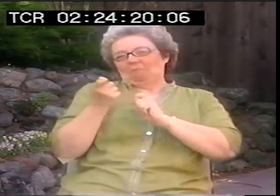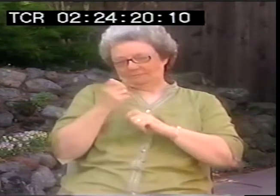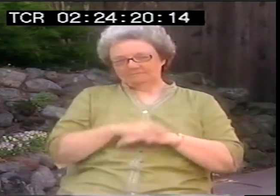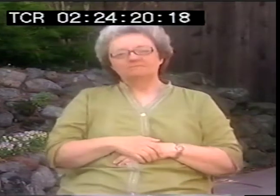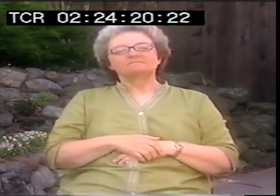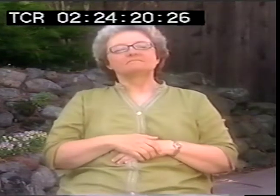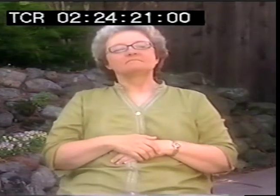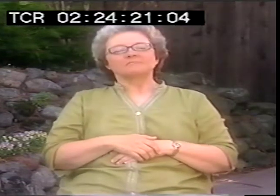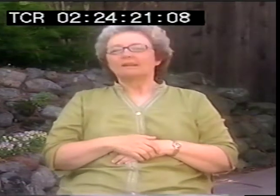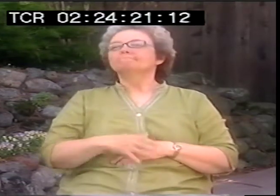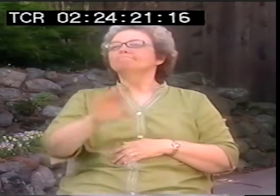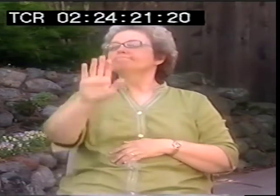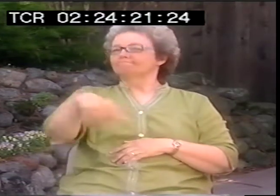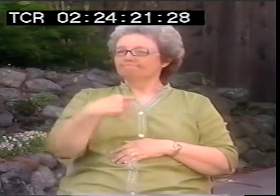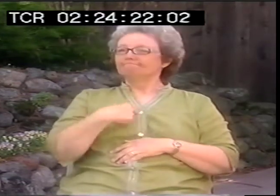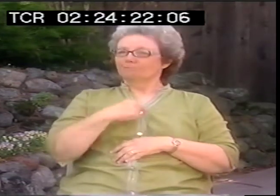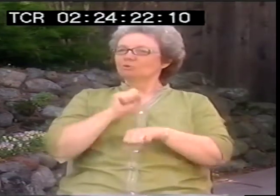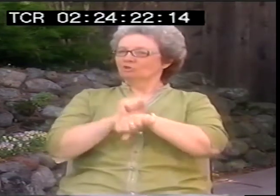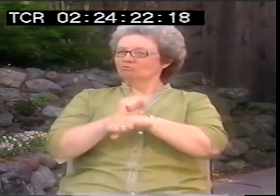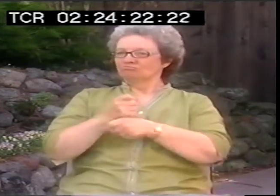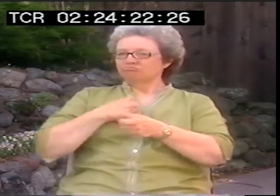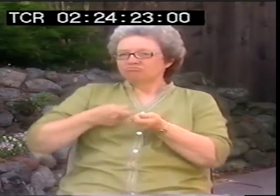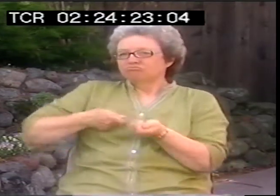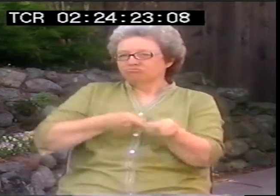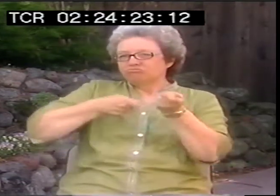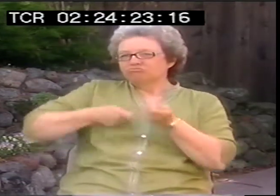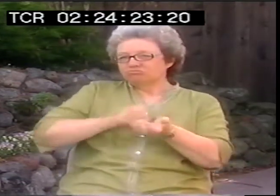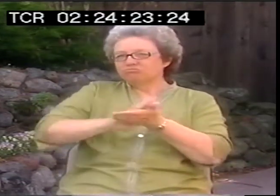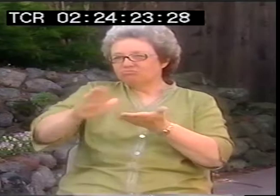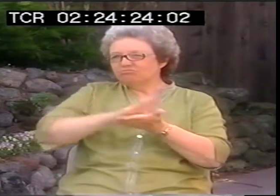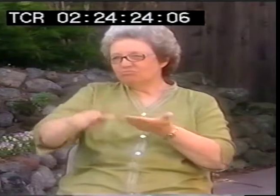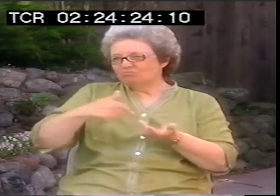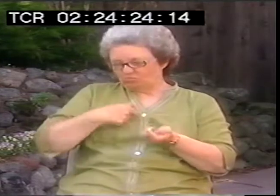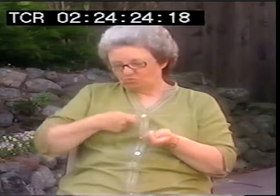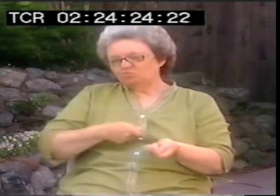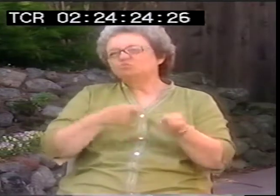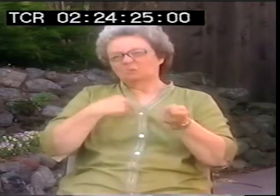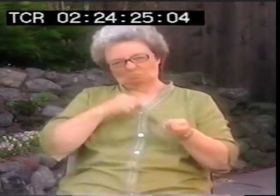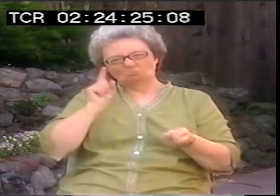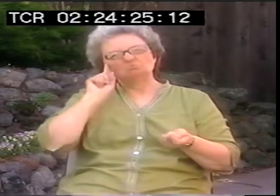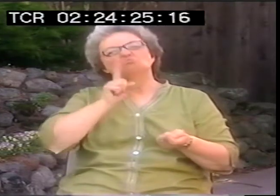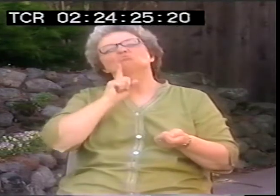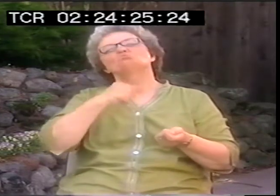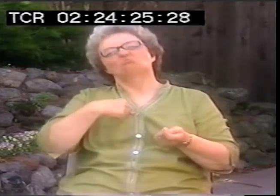I'm going to tweak his just a little bit. You know, I work as a janitor.